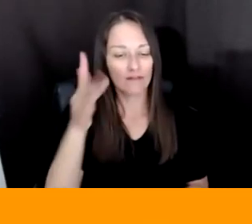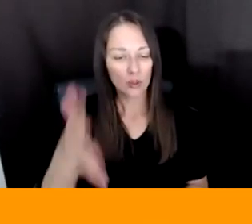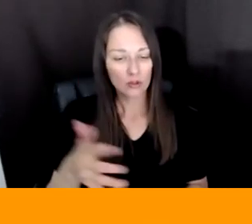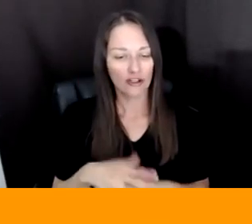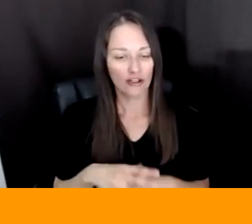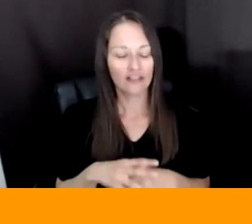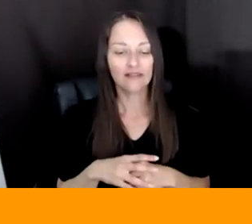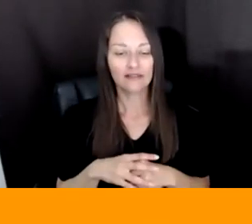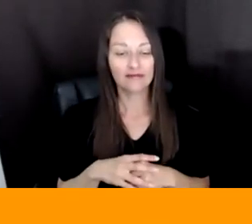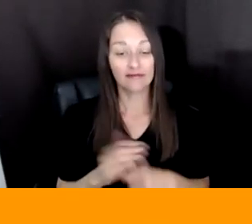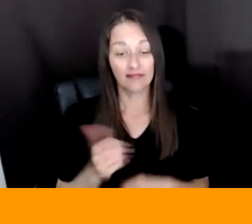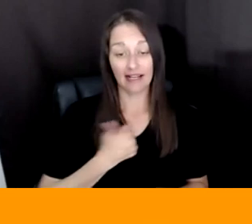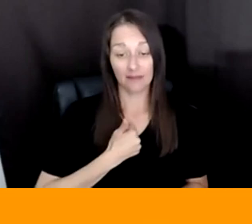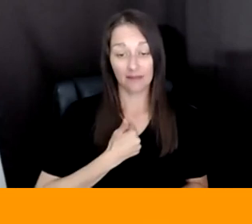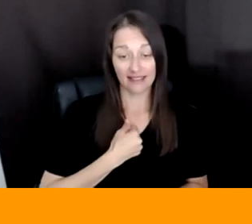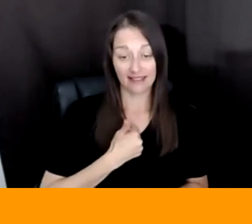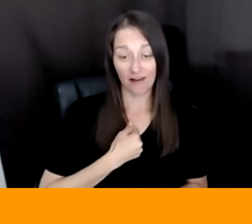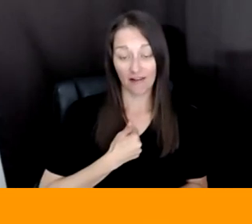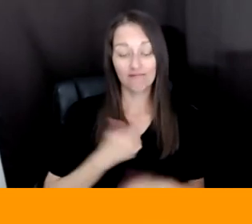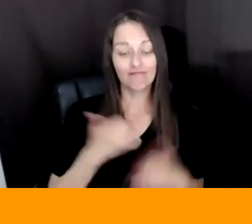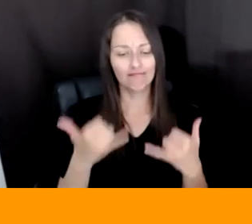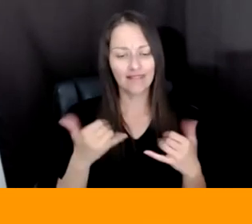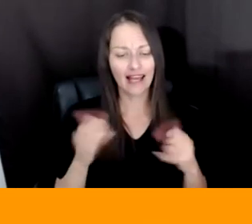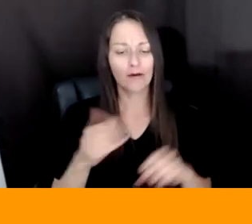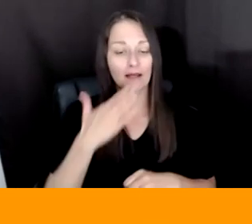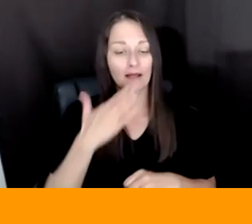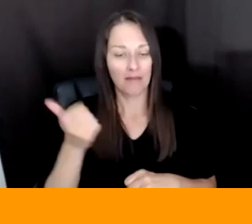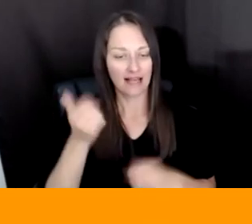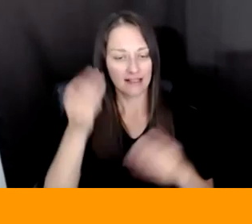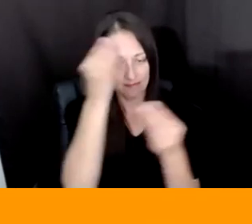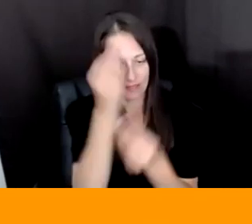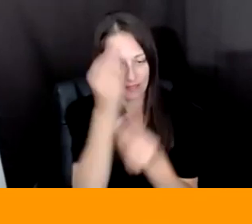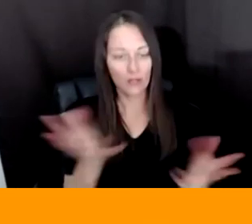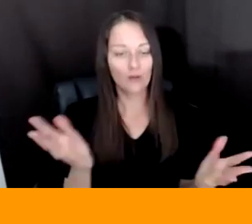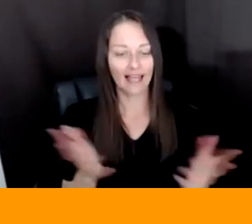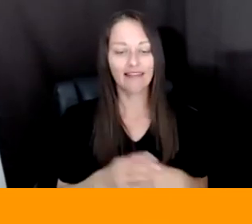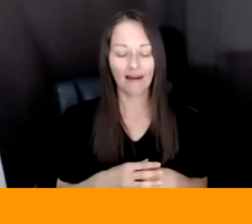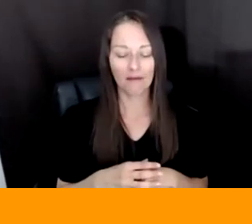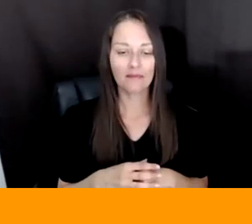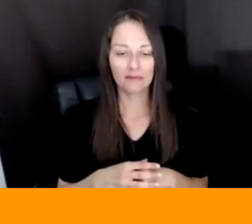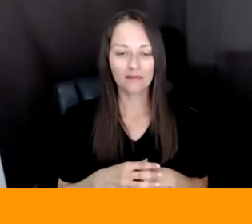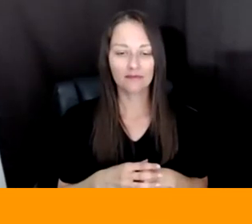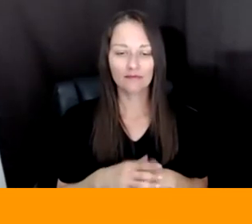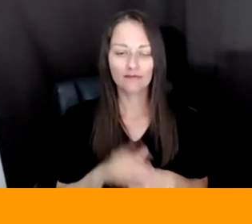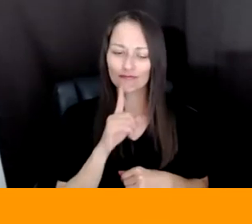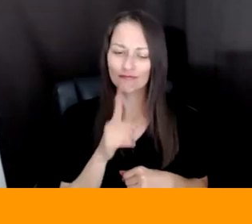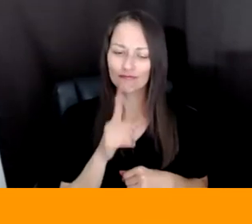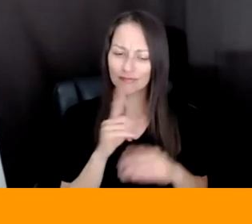MYSELF BEST COMMUNICATE THOSE TO SOME EXTENT. AND IT'S SUPER INTERESTING TO ME BECAUSE NOW,